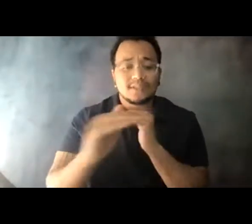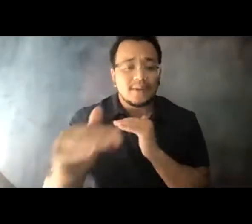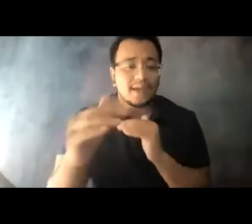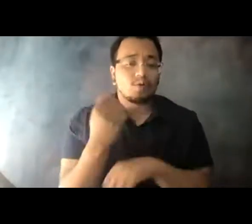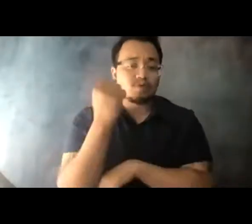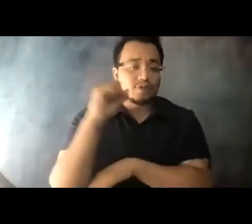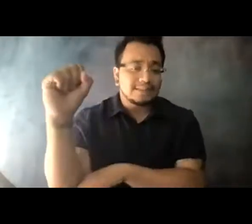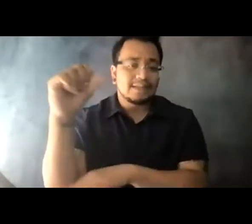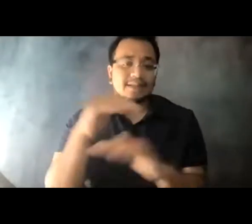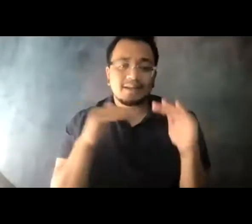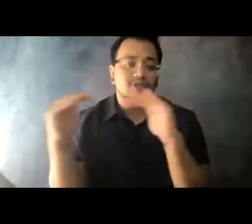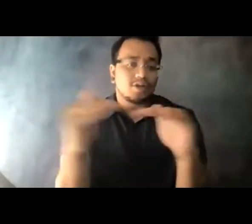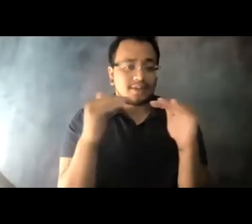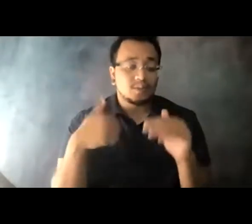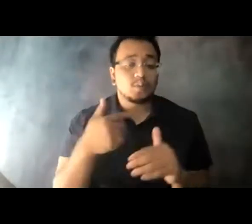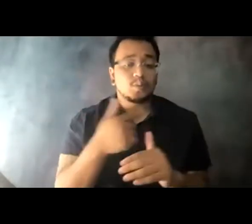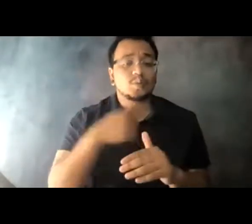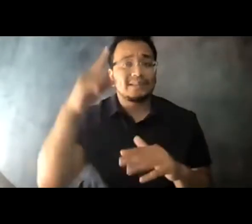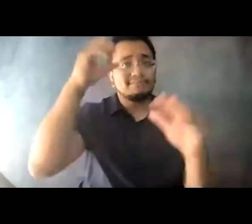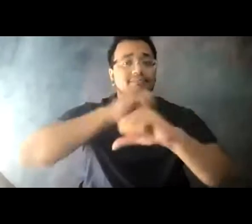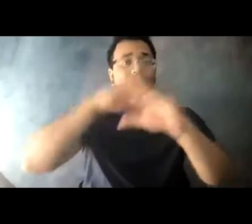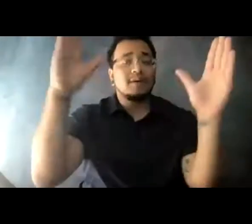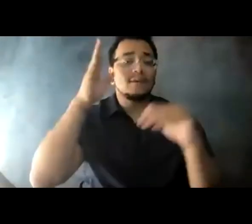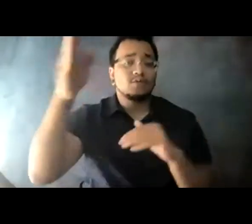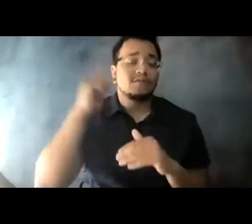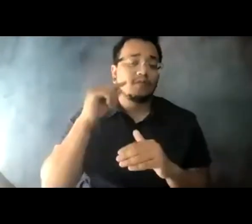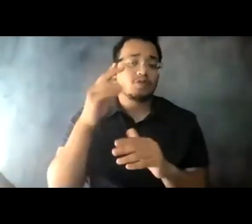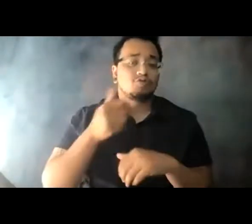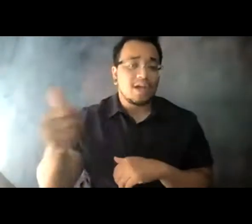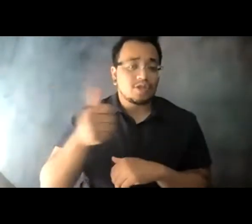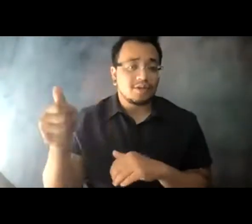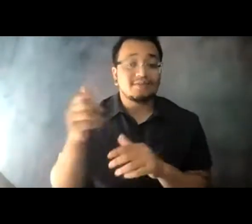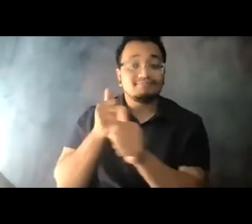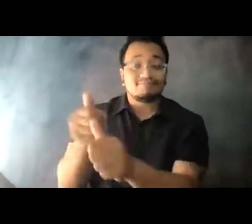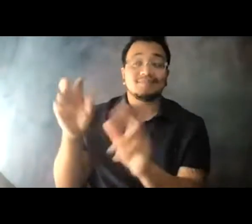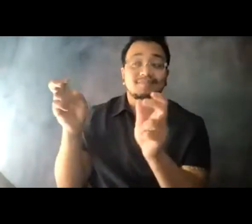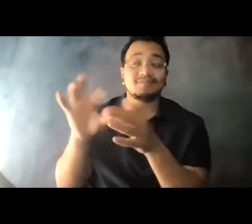14:03:52 We see a future for transit where, in the President's words, we "build back better."